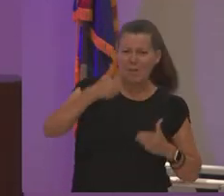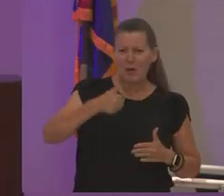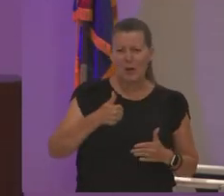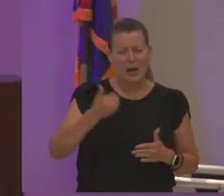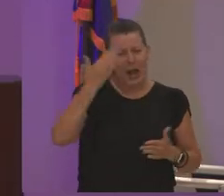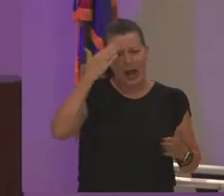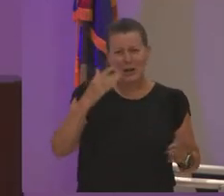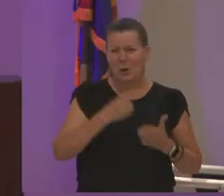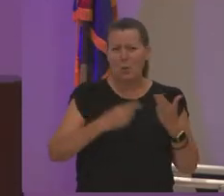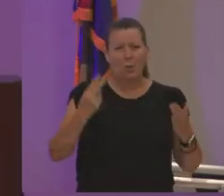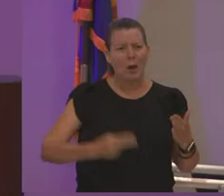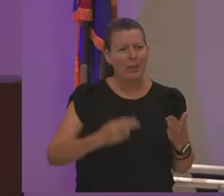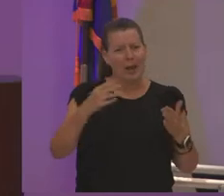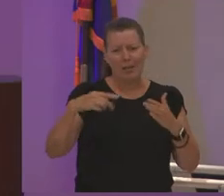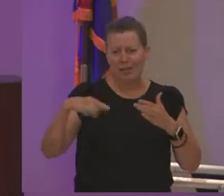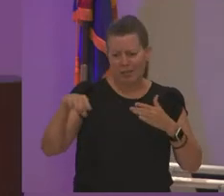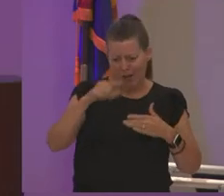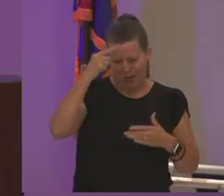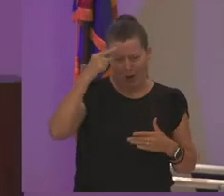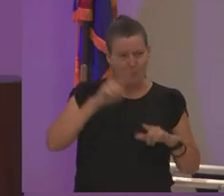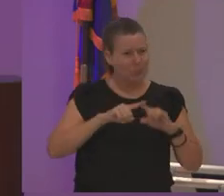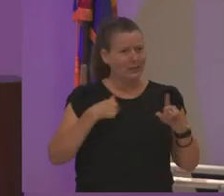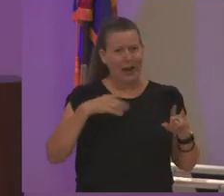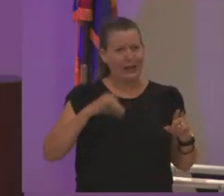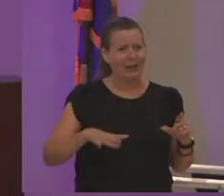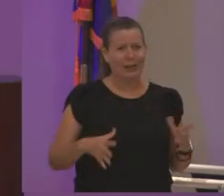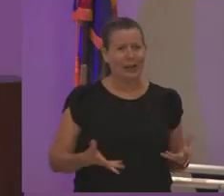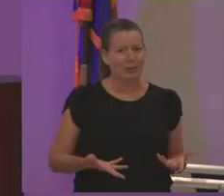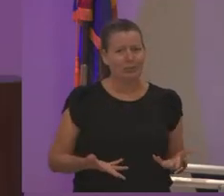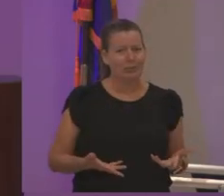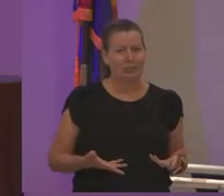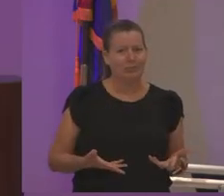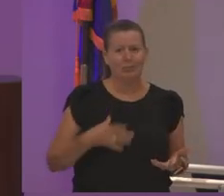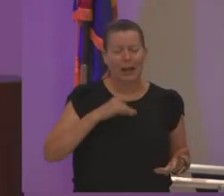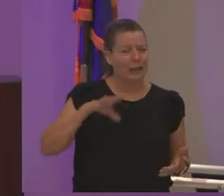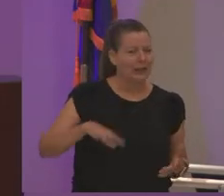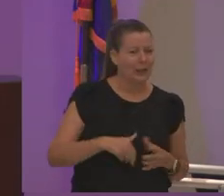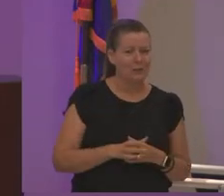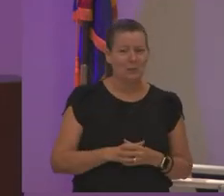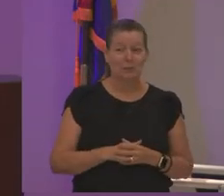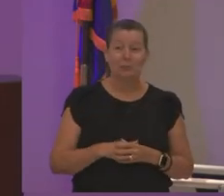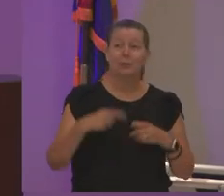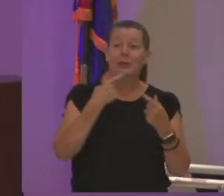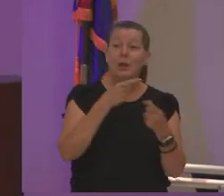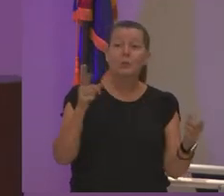don't know about you but i didn't like that right i didn't like that and i told the story of when